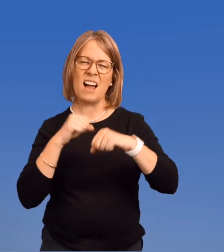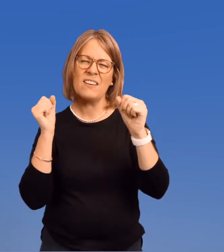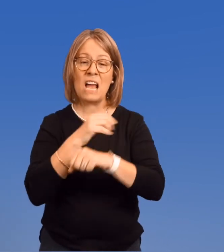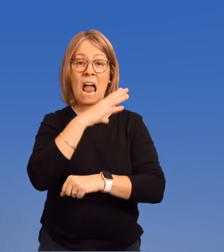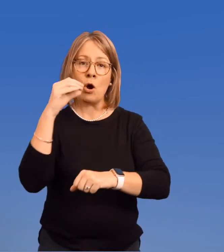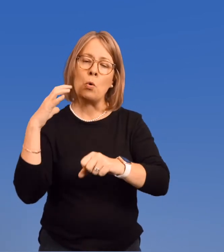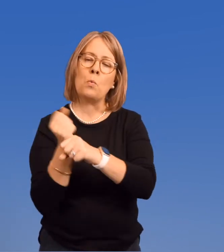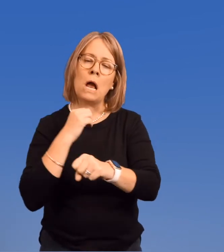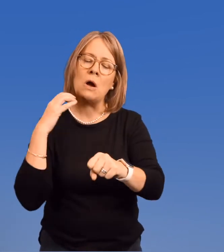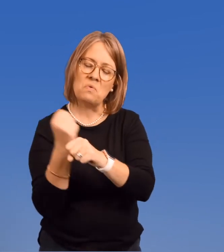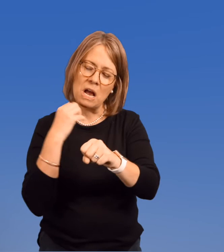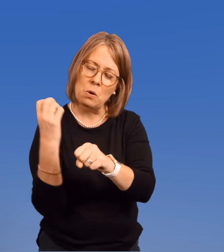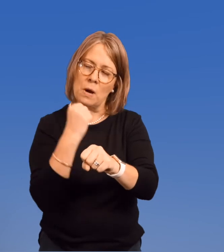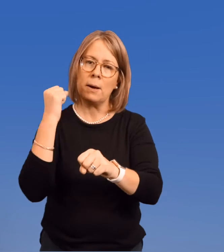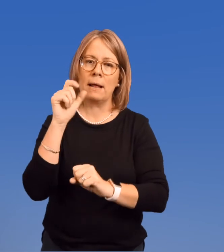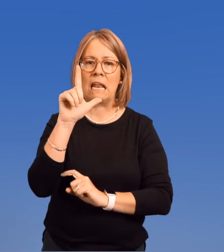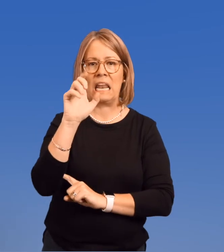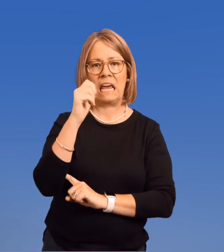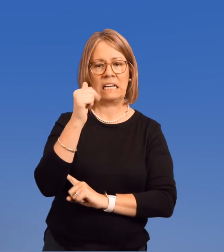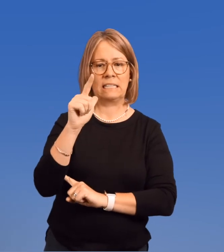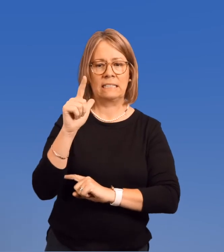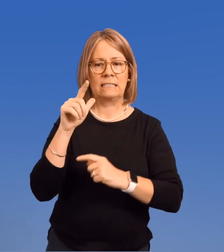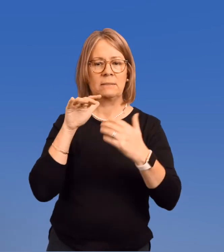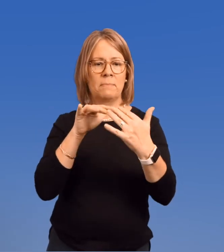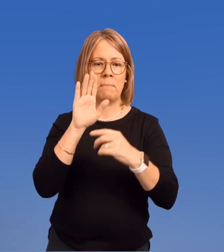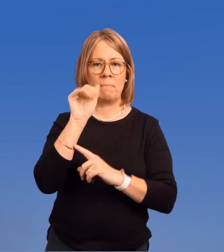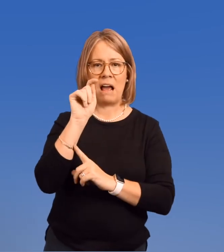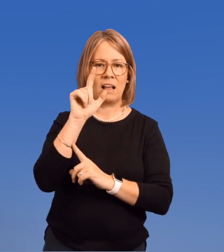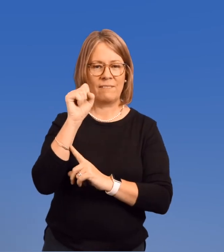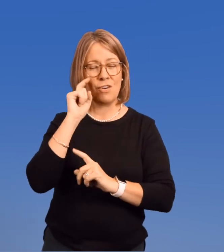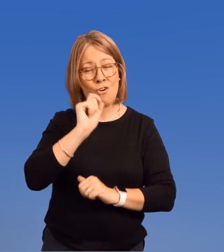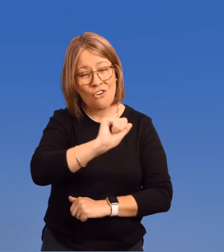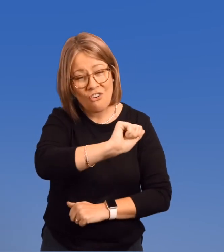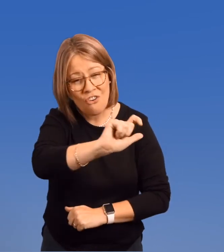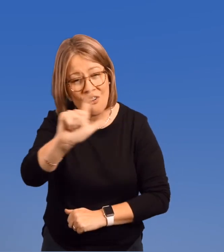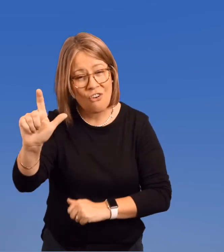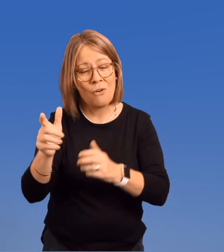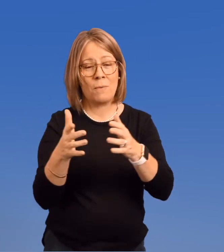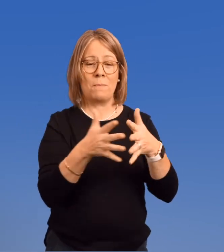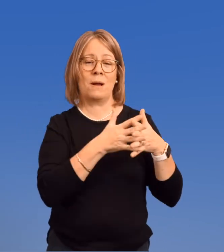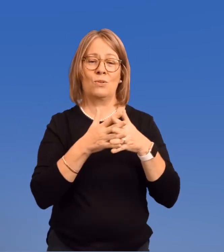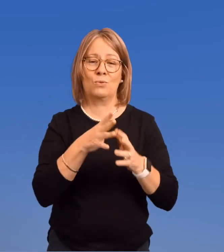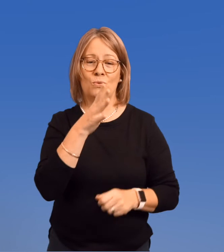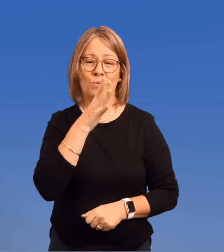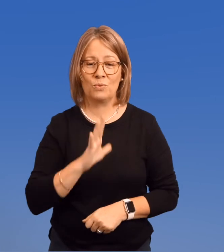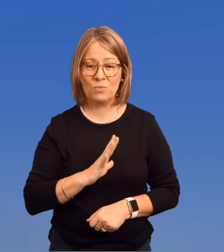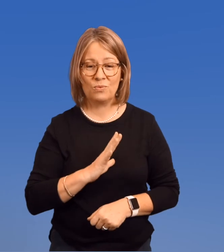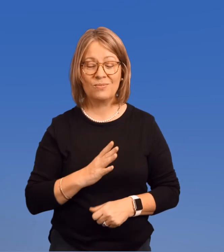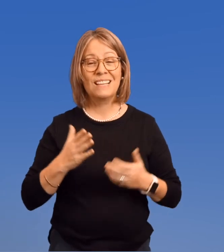in America, fighting and winning legal battles for all American women.